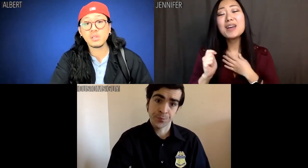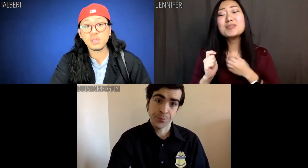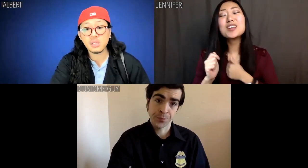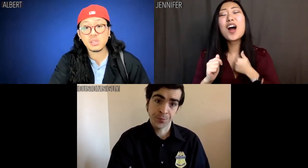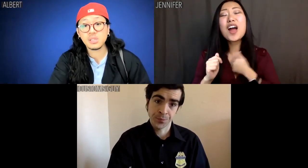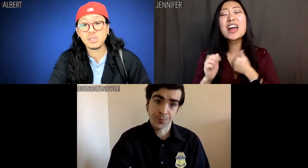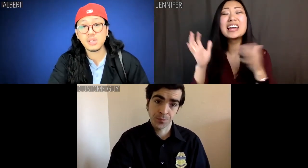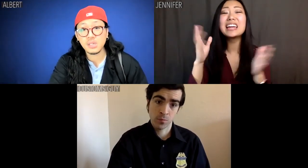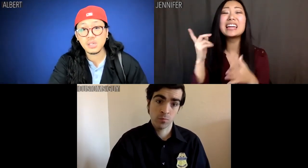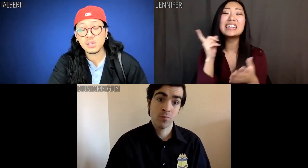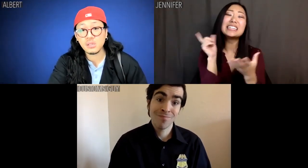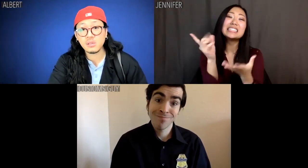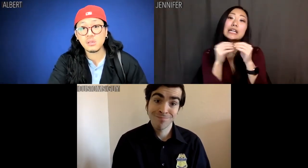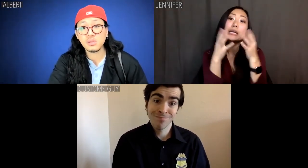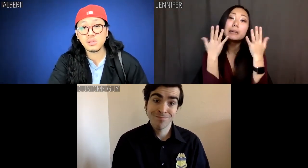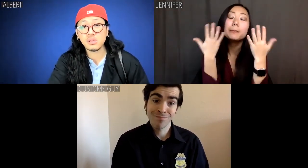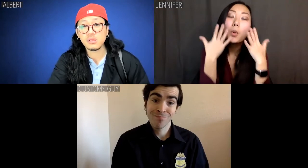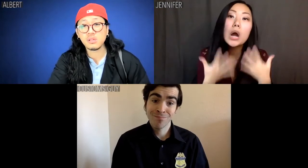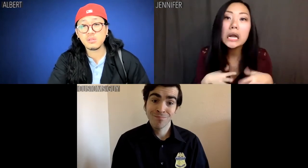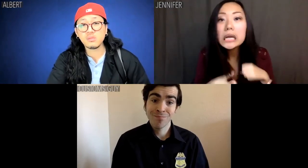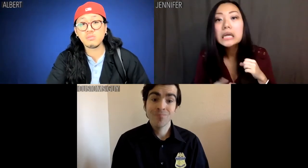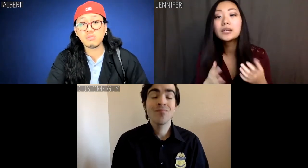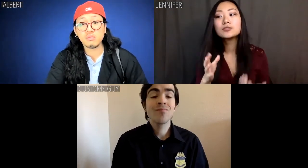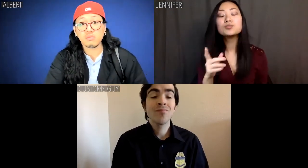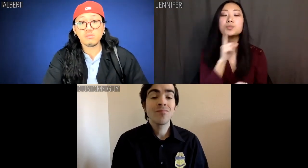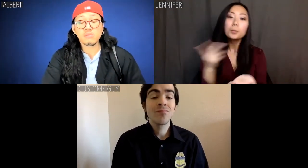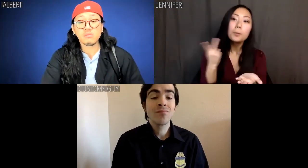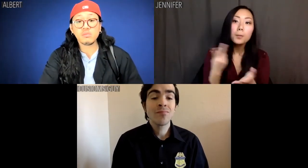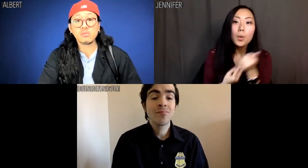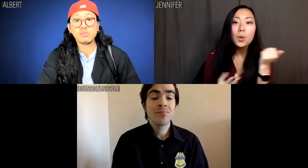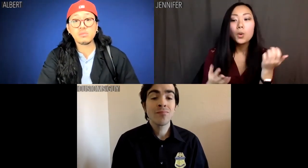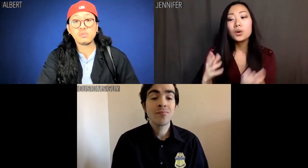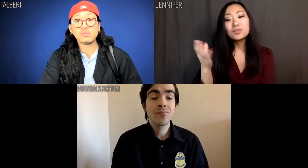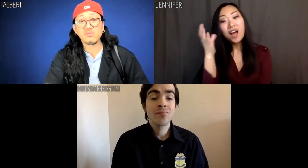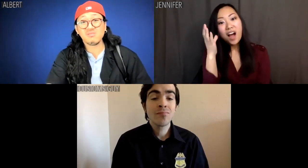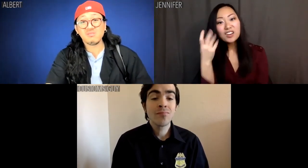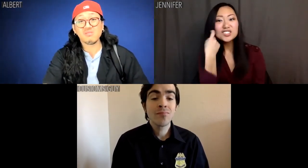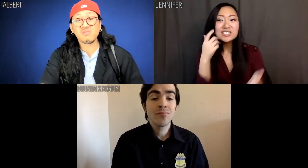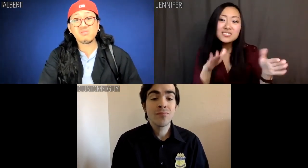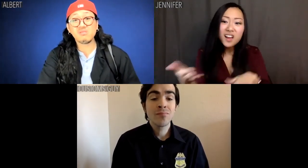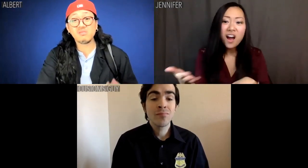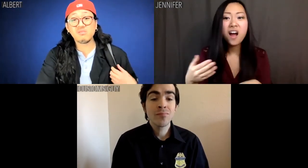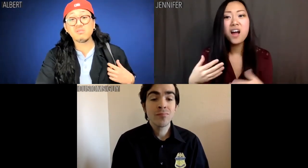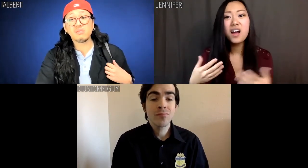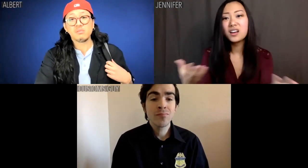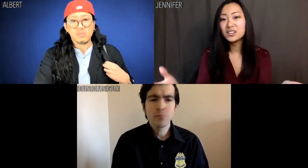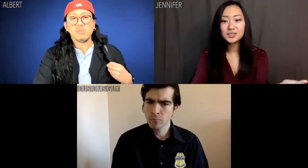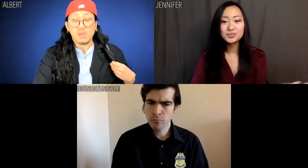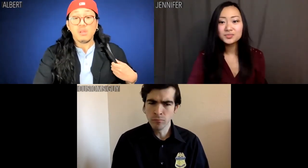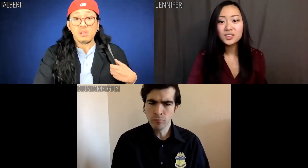Jennifer: I'm sorry, Officer, he's in mourning. We both are. Our cousin just died and ...